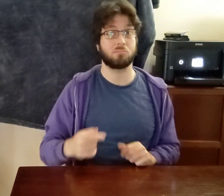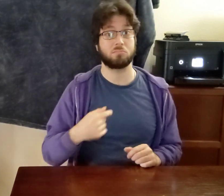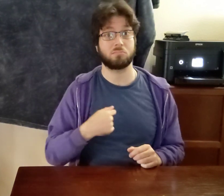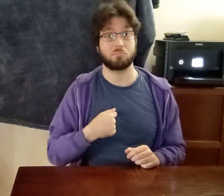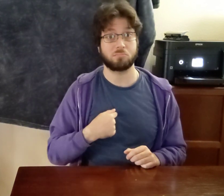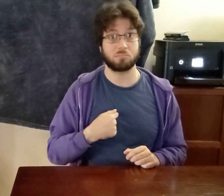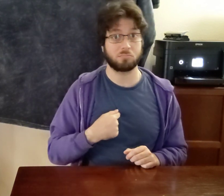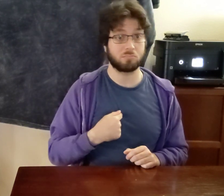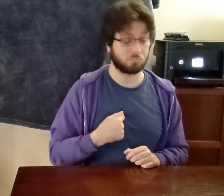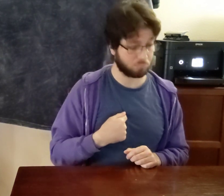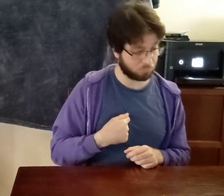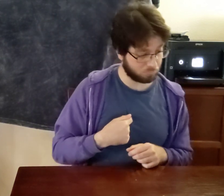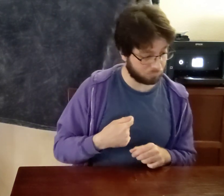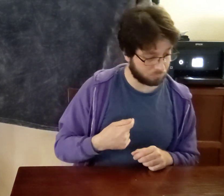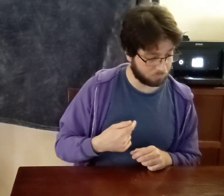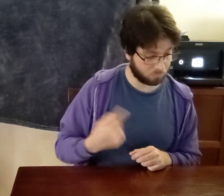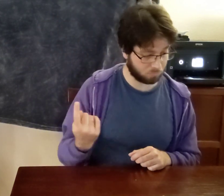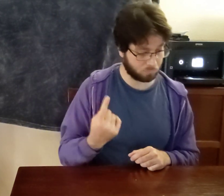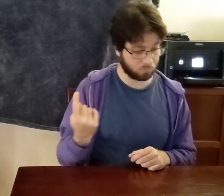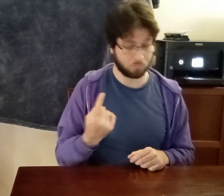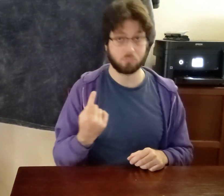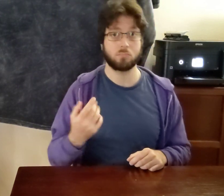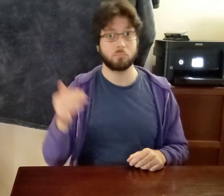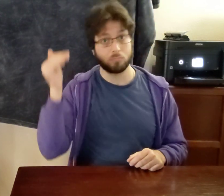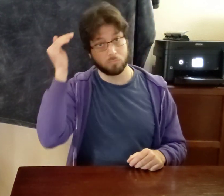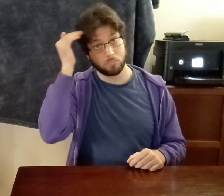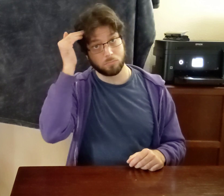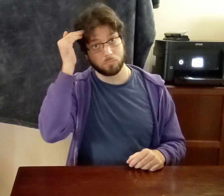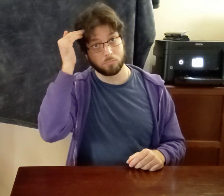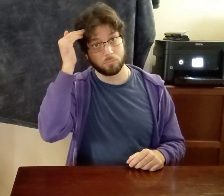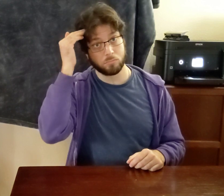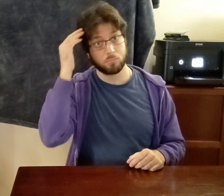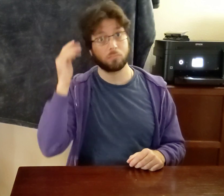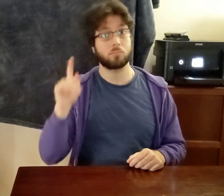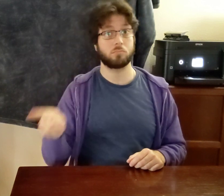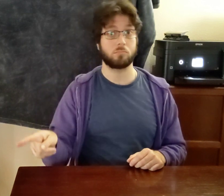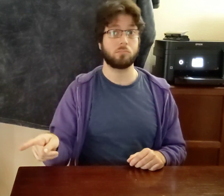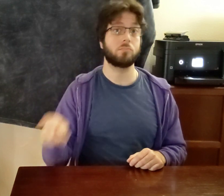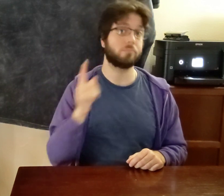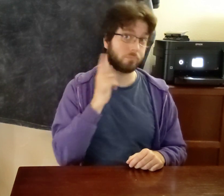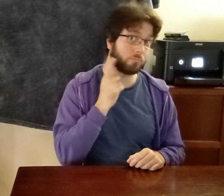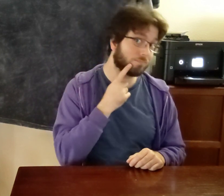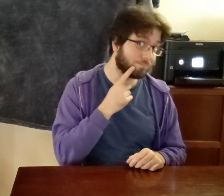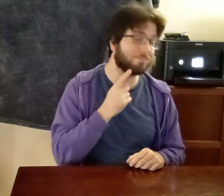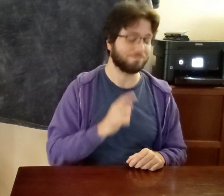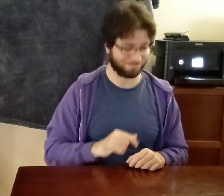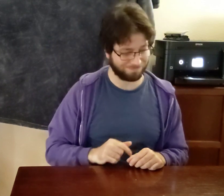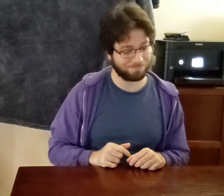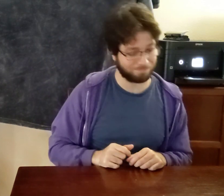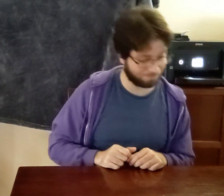I ONLY KNOW IX-bearaldo DEAF